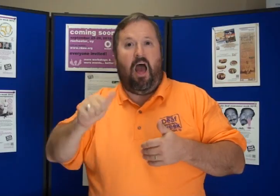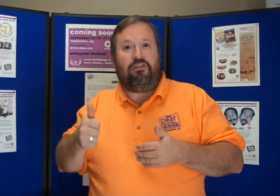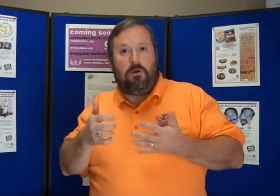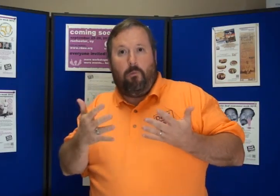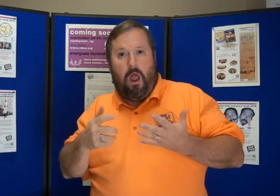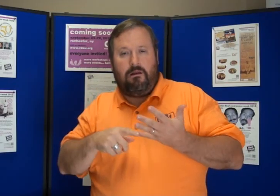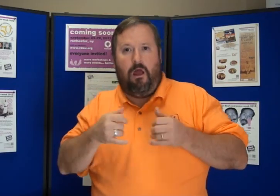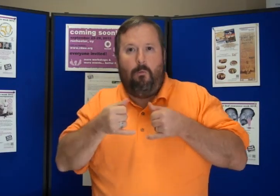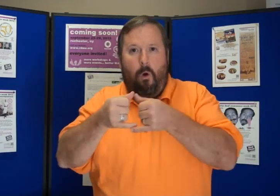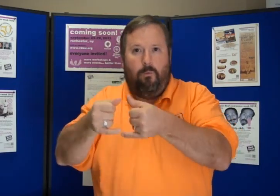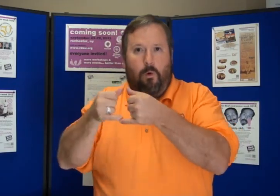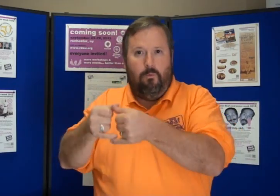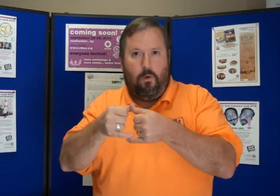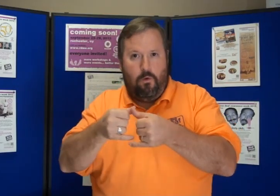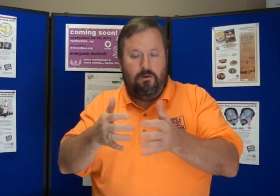We will also be providing many awards!